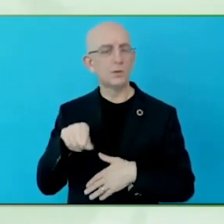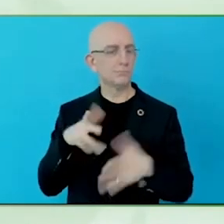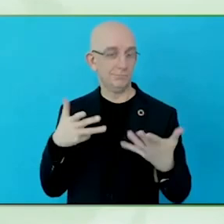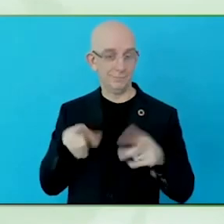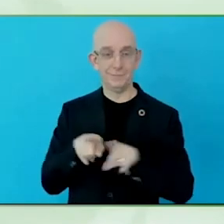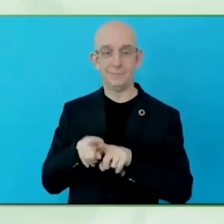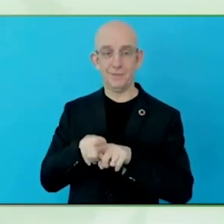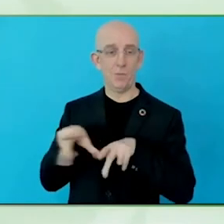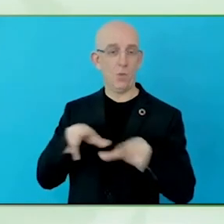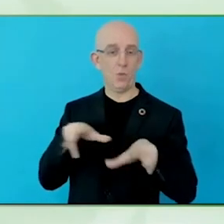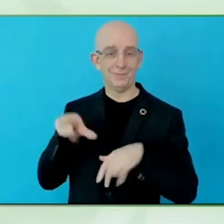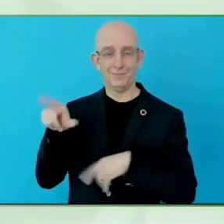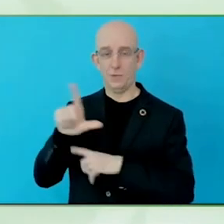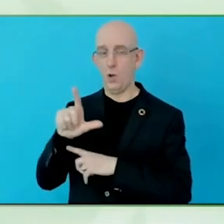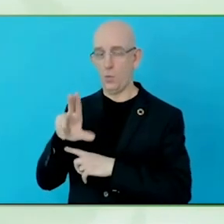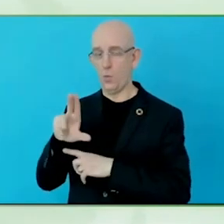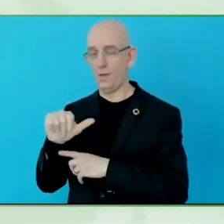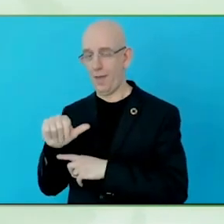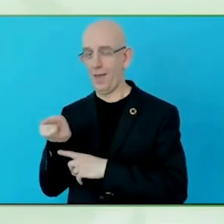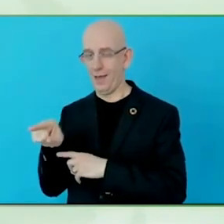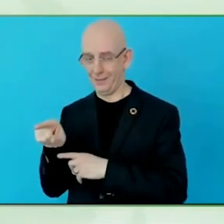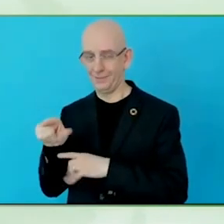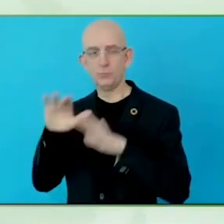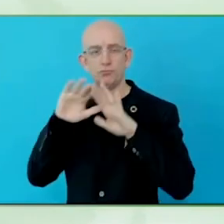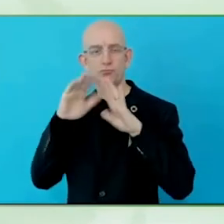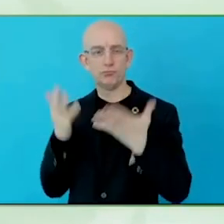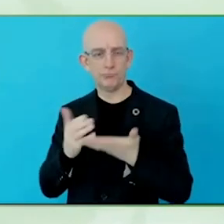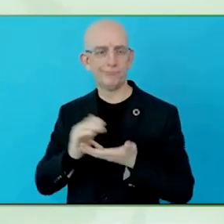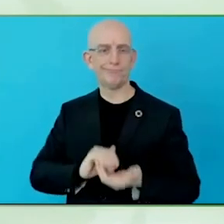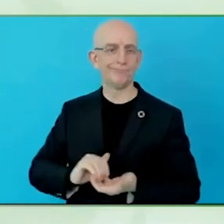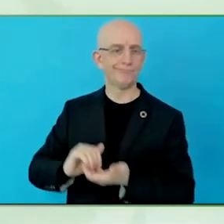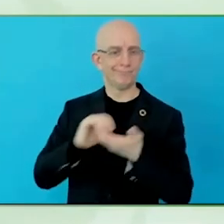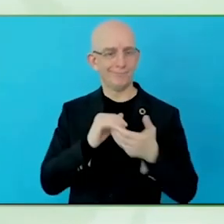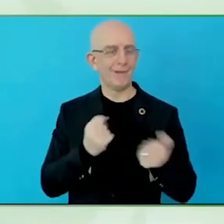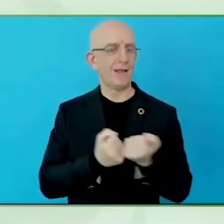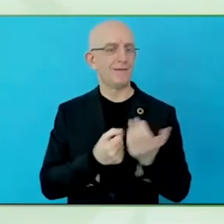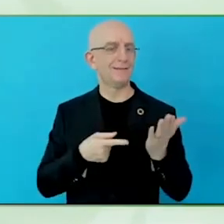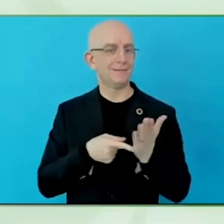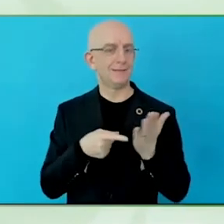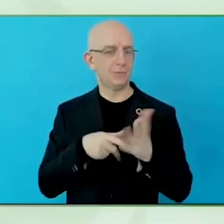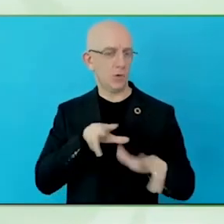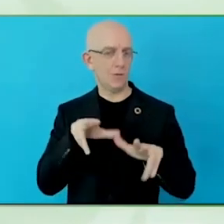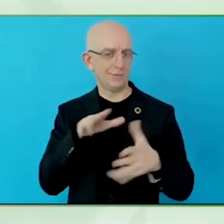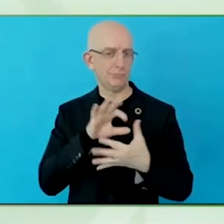So, we are talking about this. This is the global report on assistive technology.